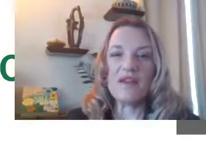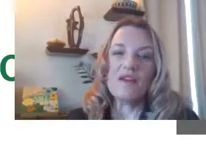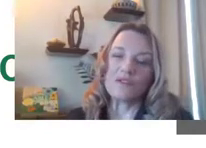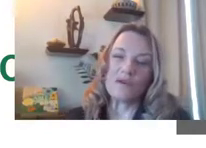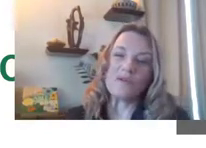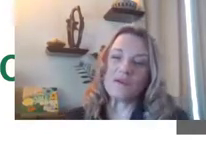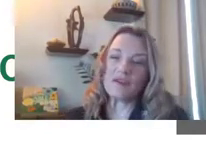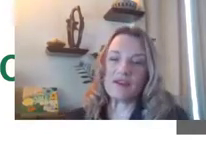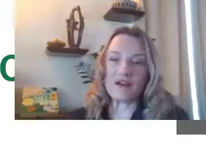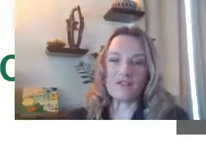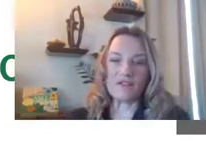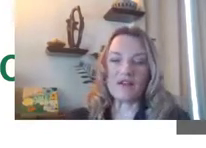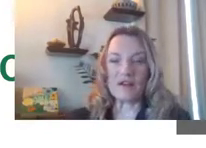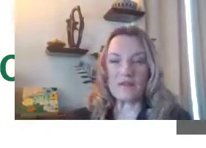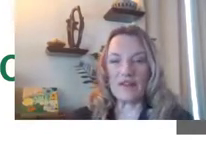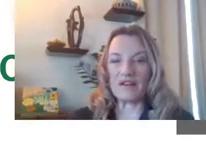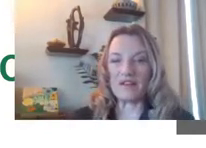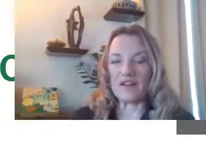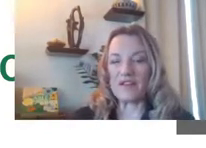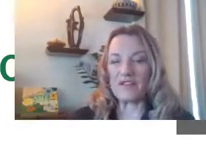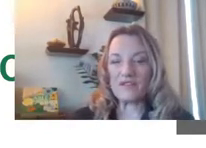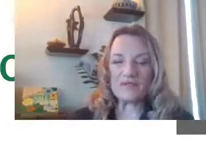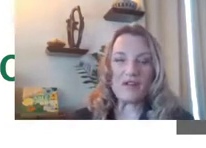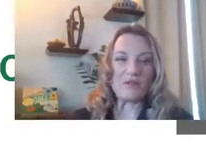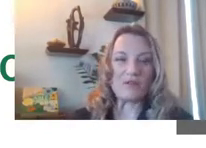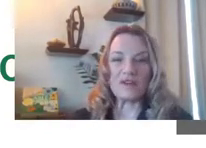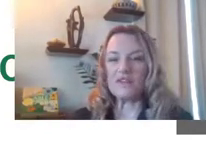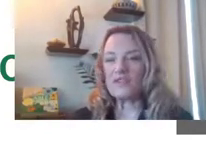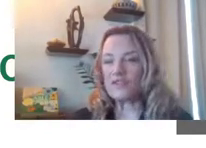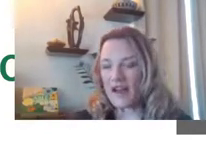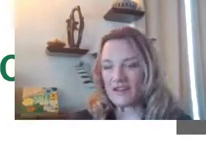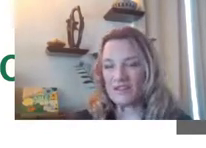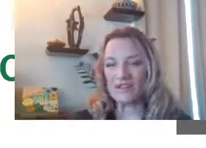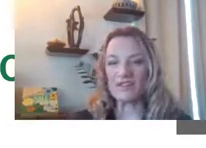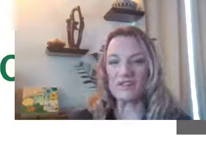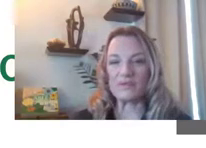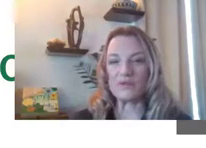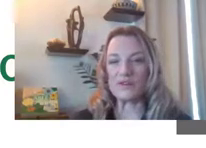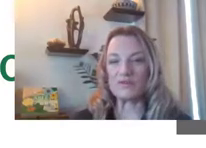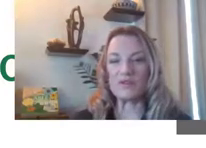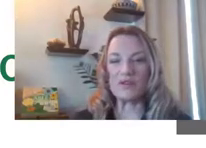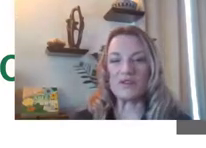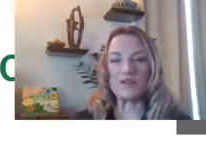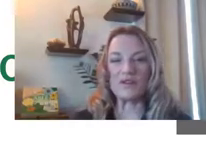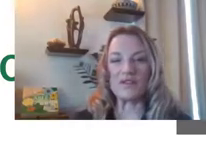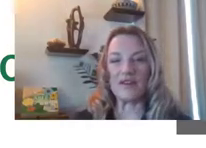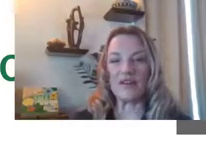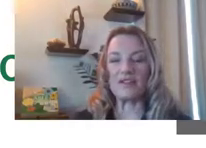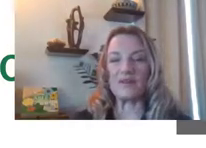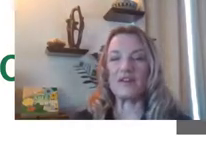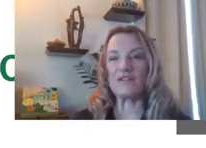So what we're going to cover in our panel discussion will be strategies to support employment career advancement and